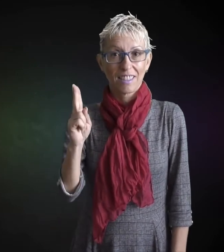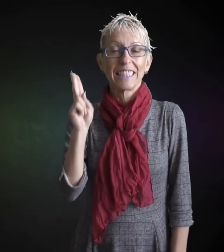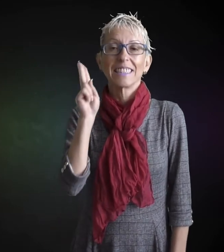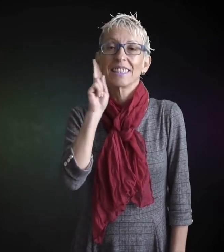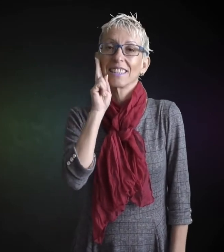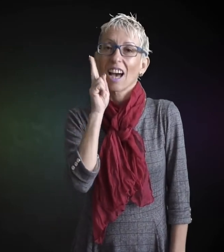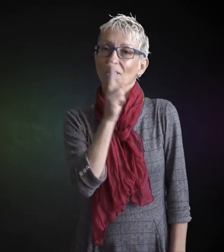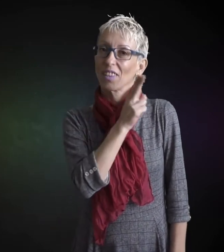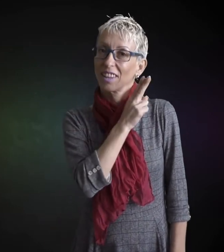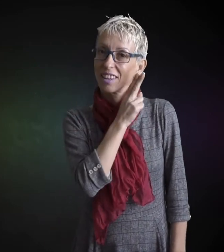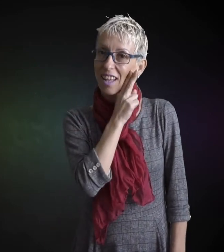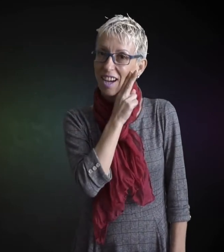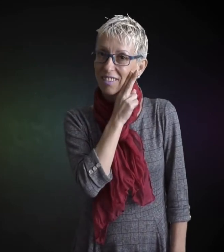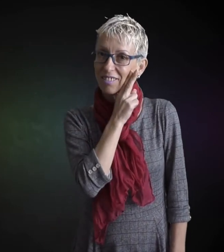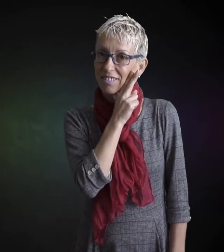grandmother